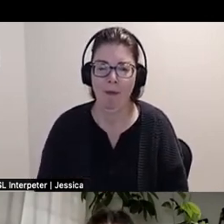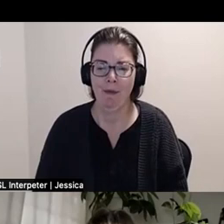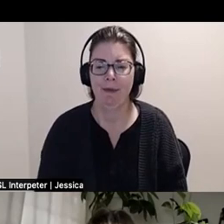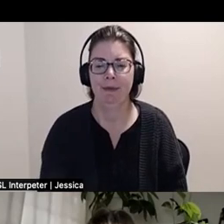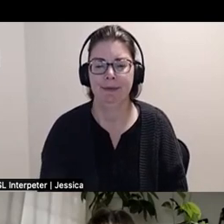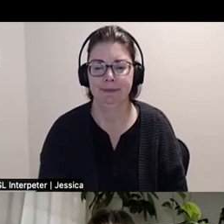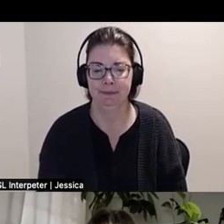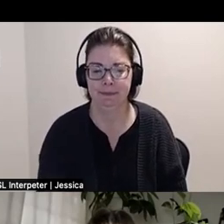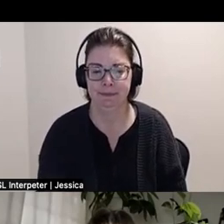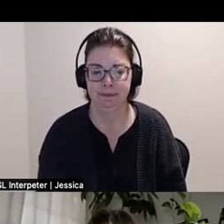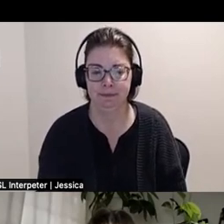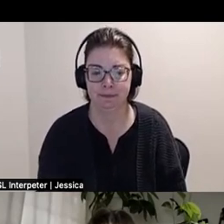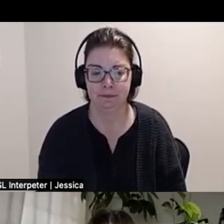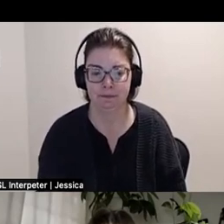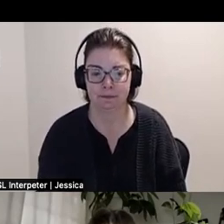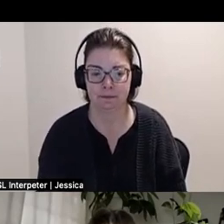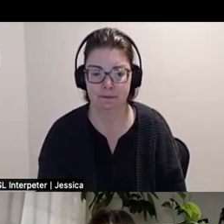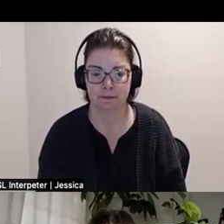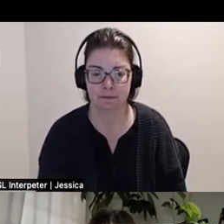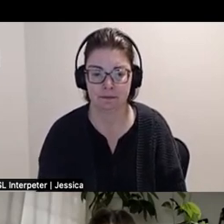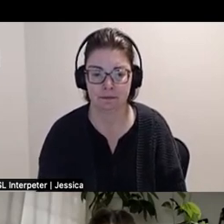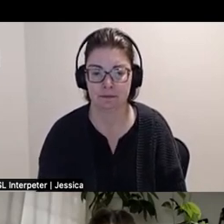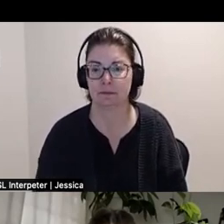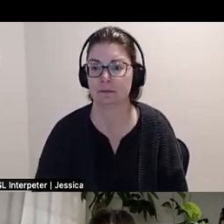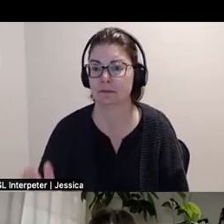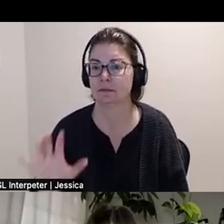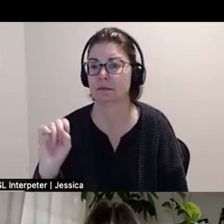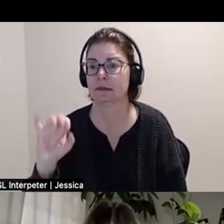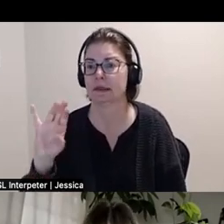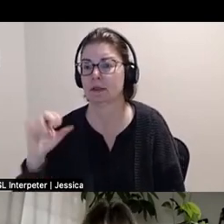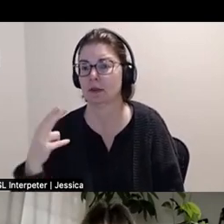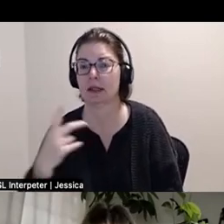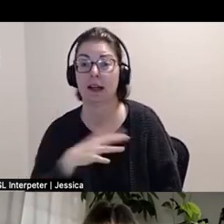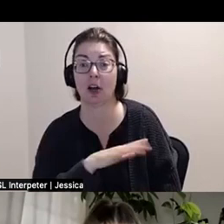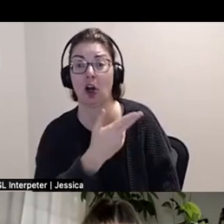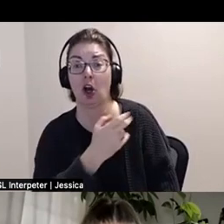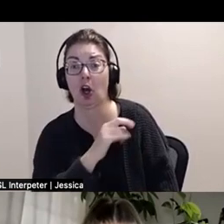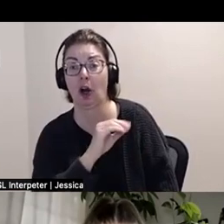Sarah-Tai: Lovely. I will just know that Harmeet is on a phone call, which is perfectly fine.